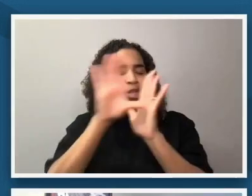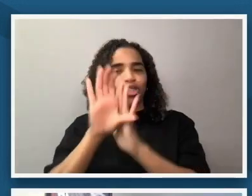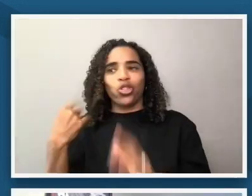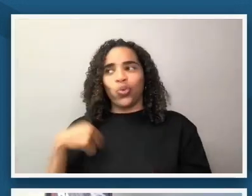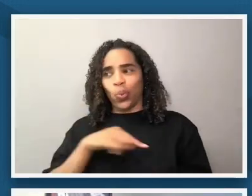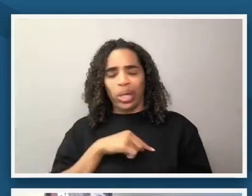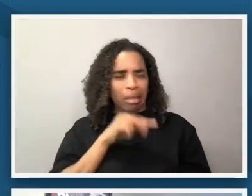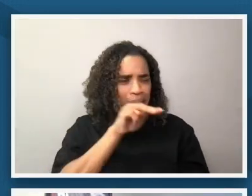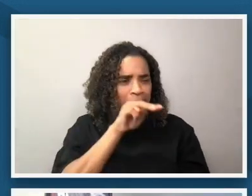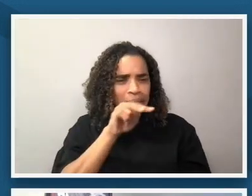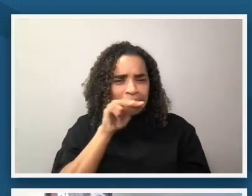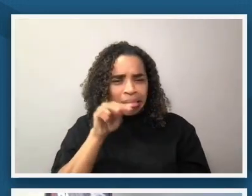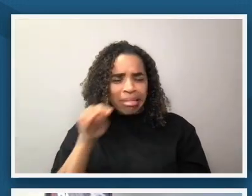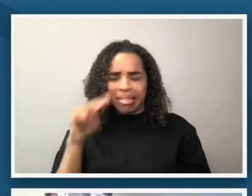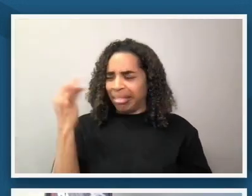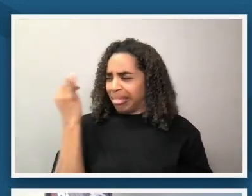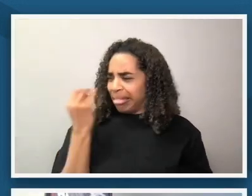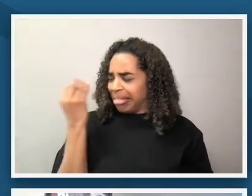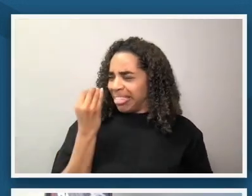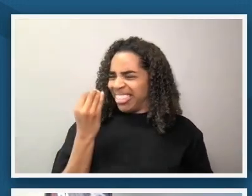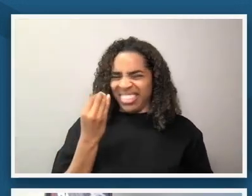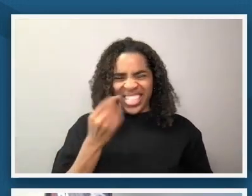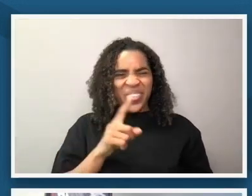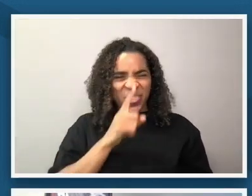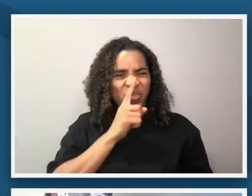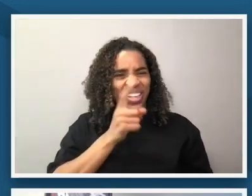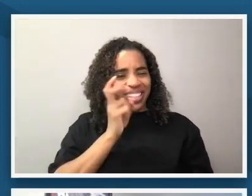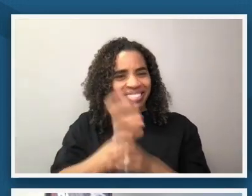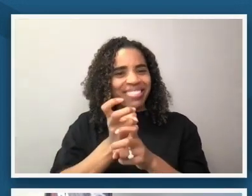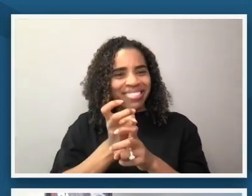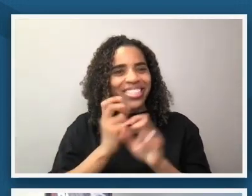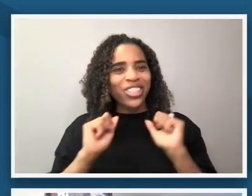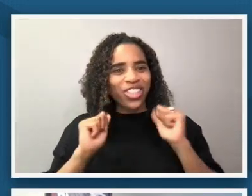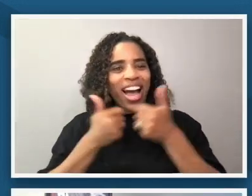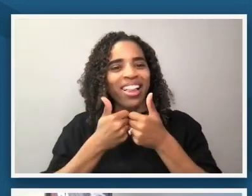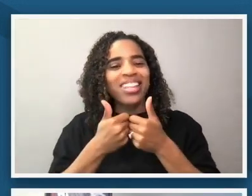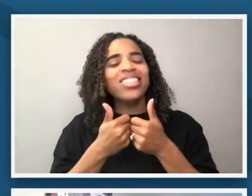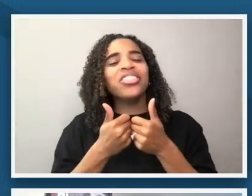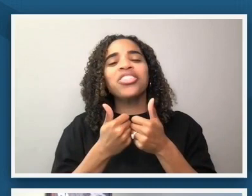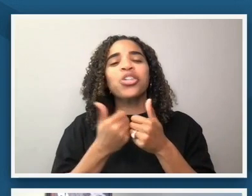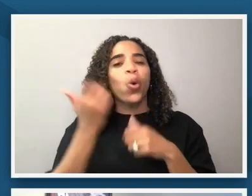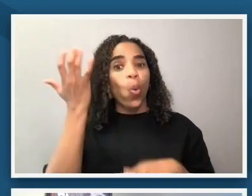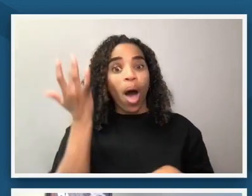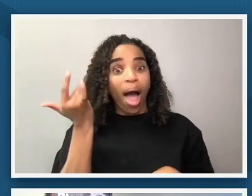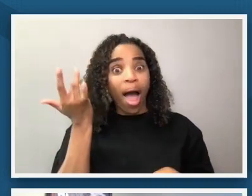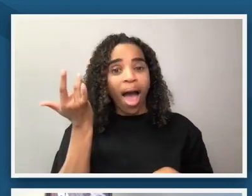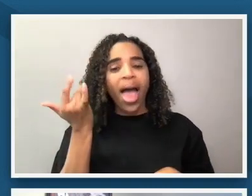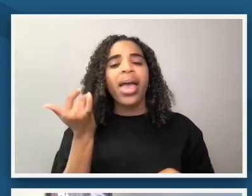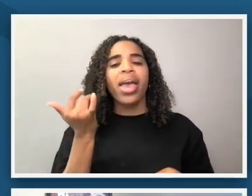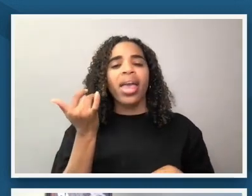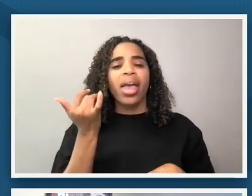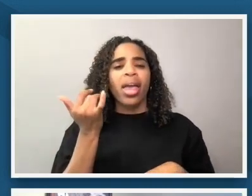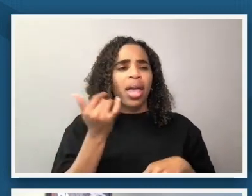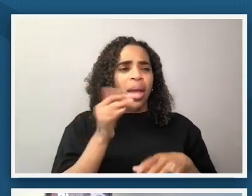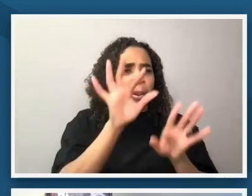it was difficult it was challenging to